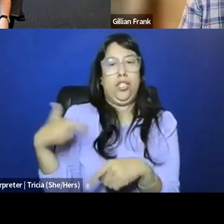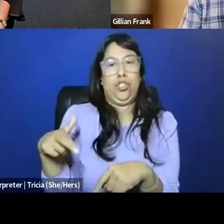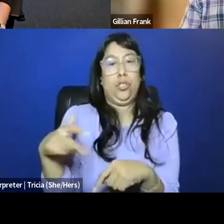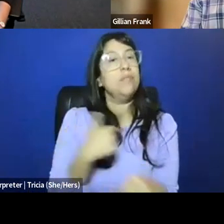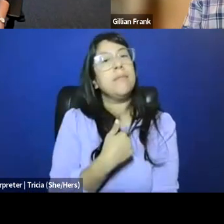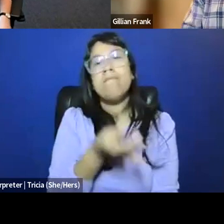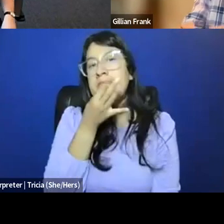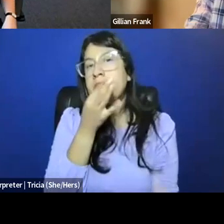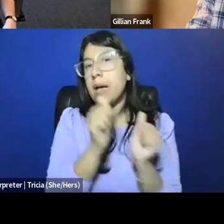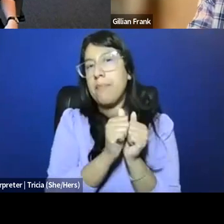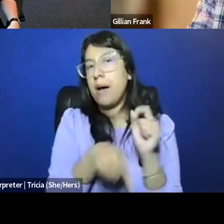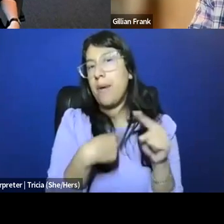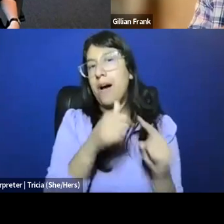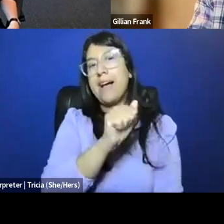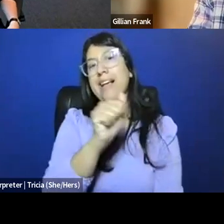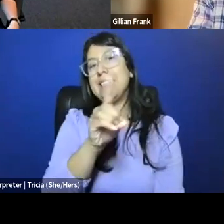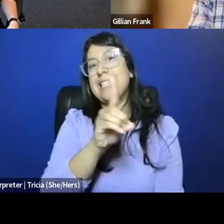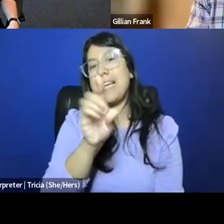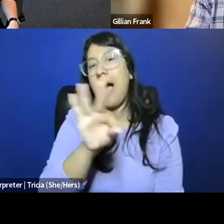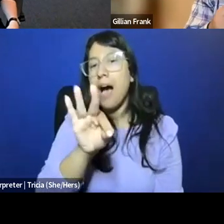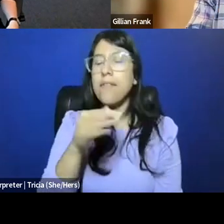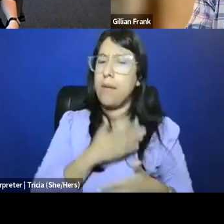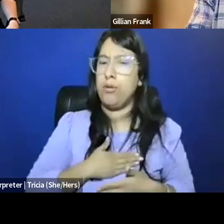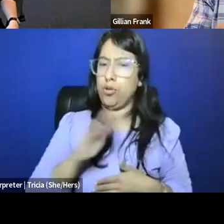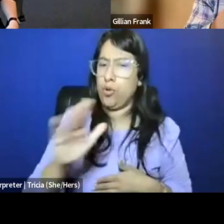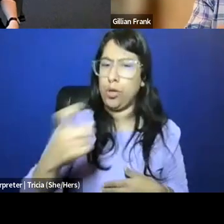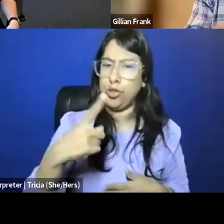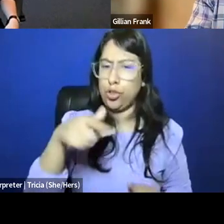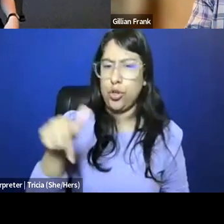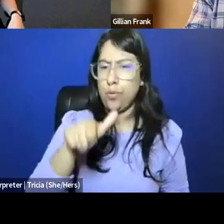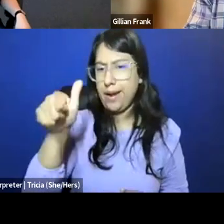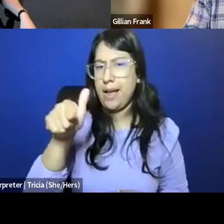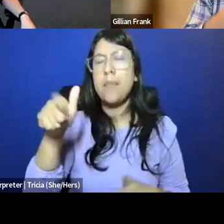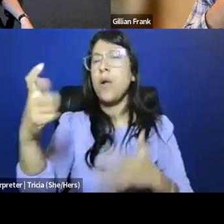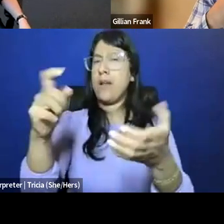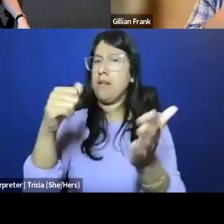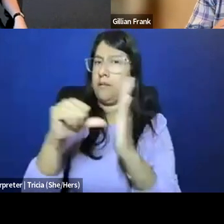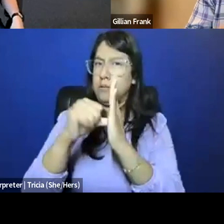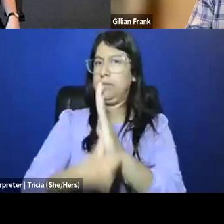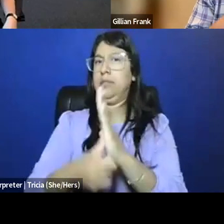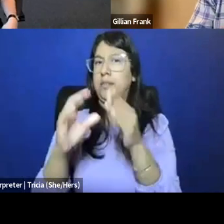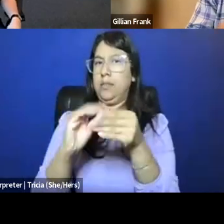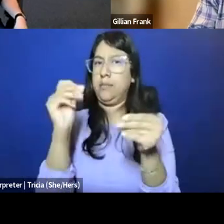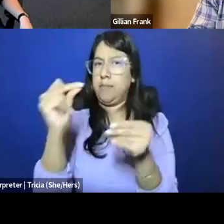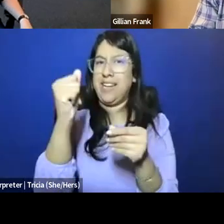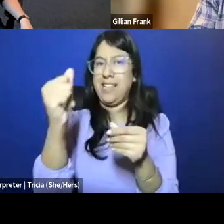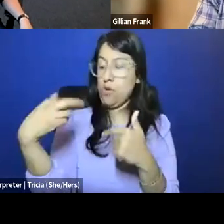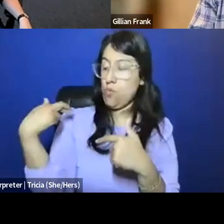So I'm not an expert about the ADF per se, and I appreciate the question in the Q&A, and I wanna sort of flag right away, as we talk about religion,